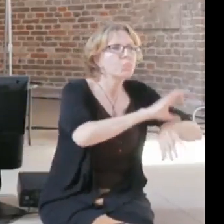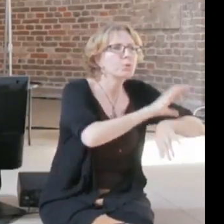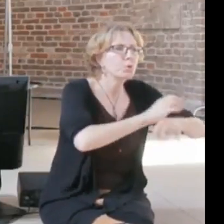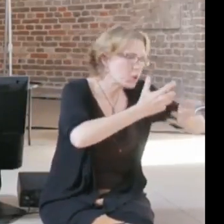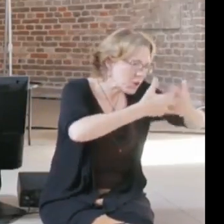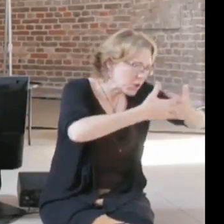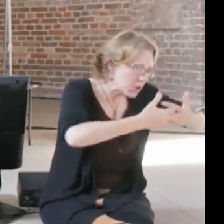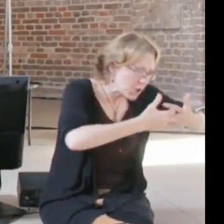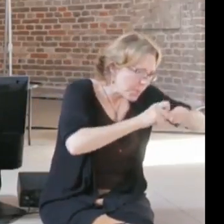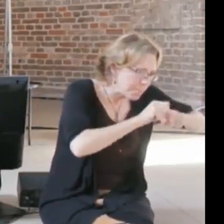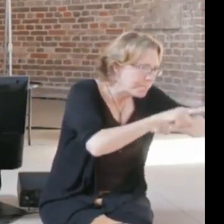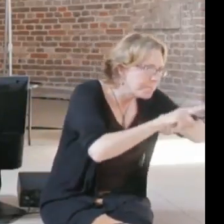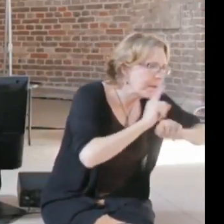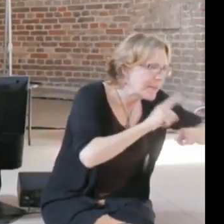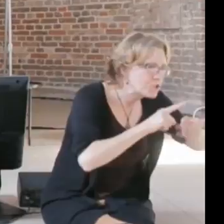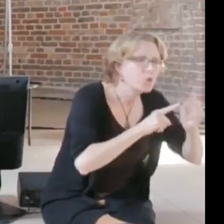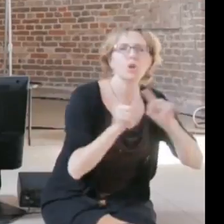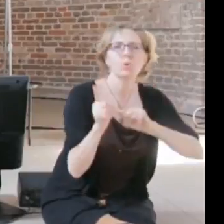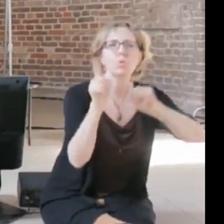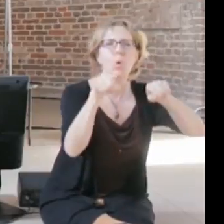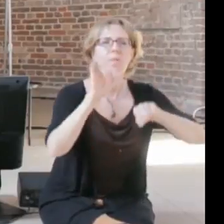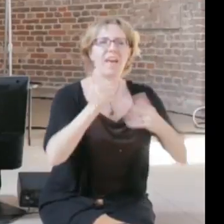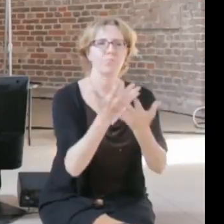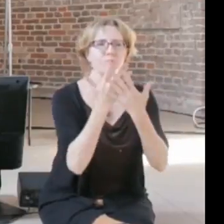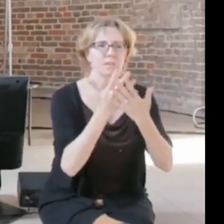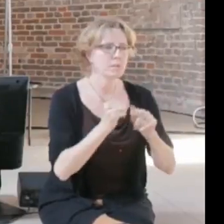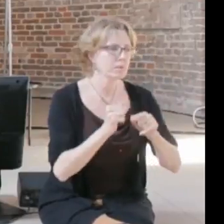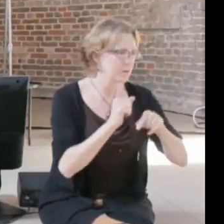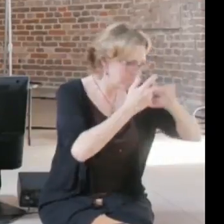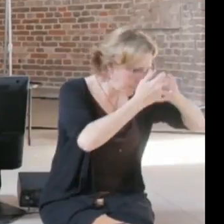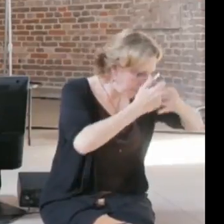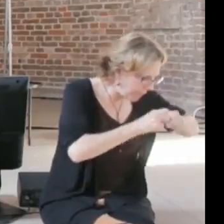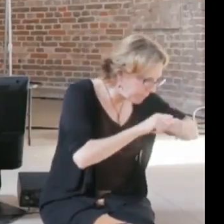and I think we have to have an understanding that everybody who's programming those things